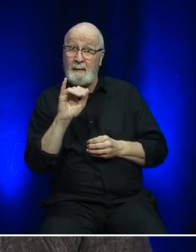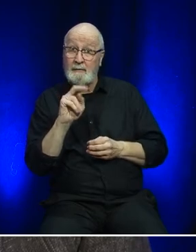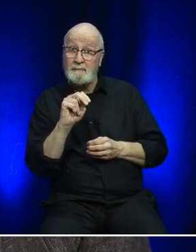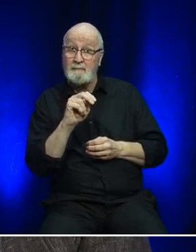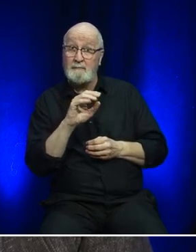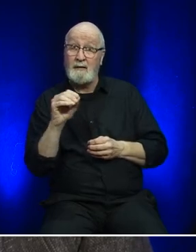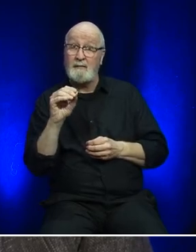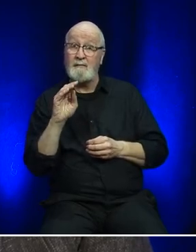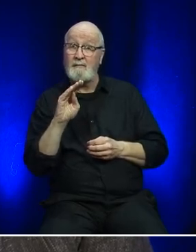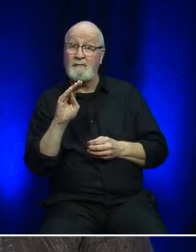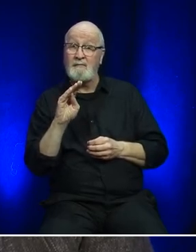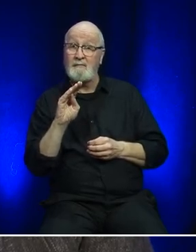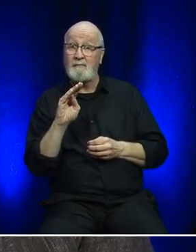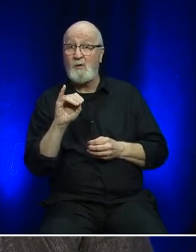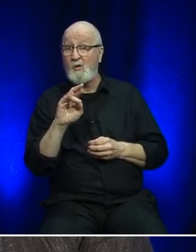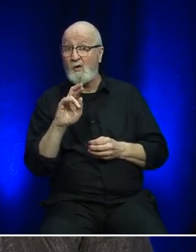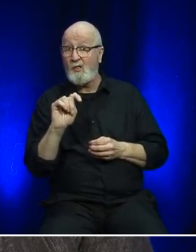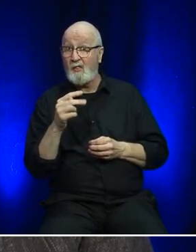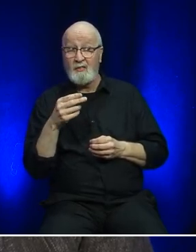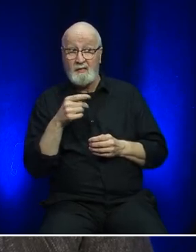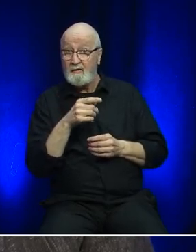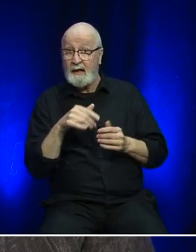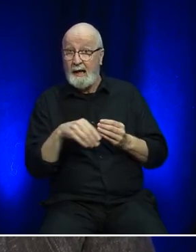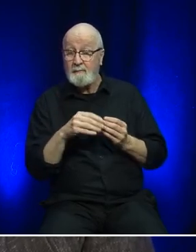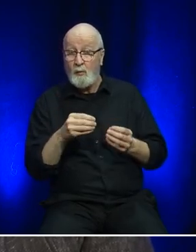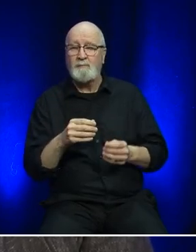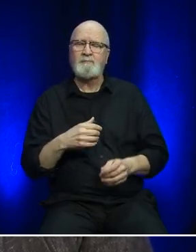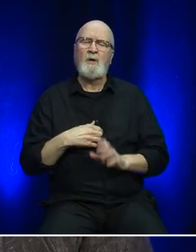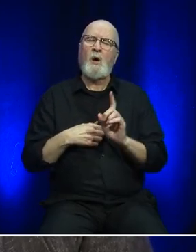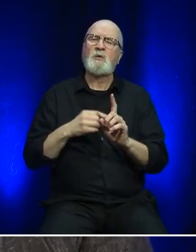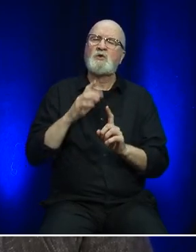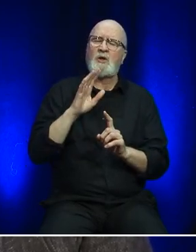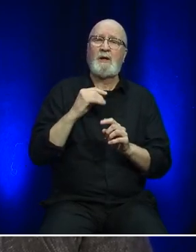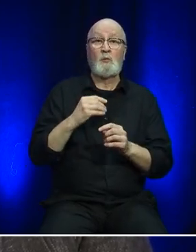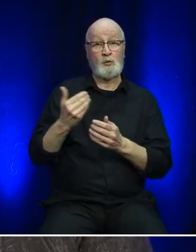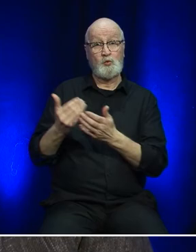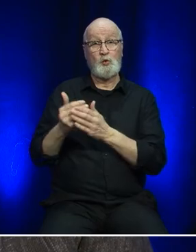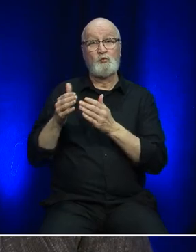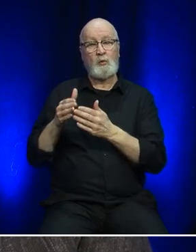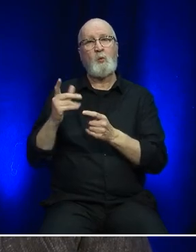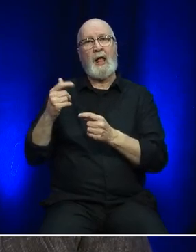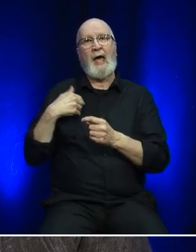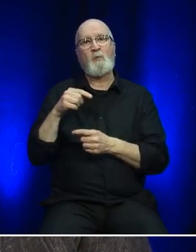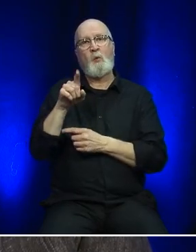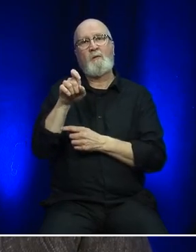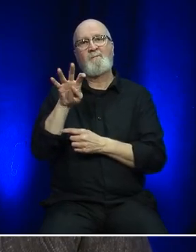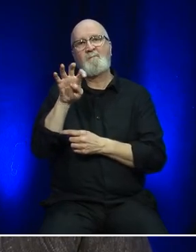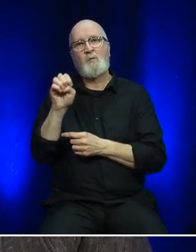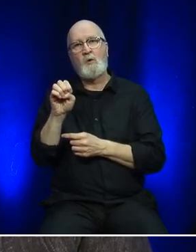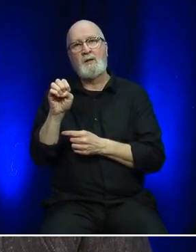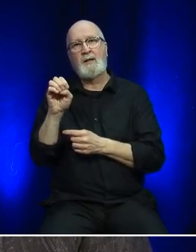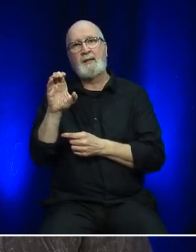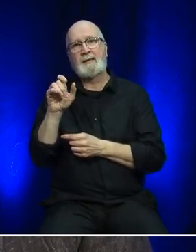So I'll start by talking about the new ship. The new ship will have 140 cabins and 40 pods